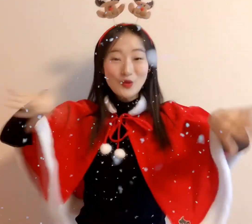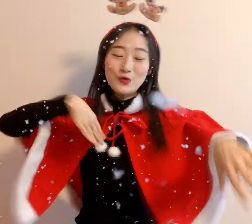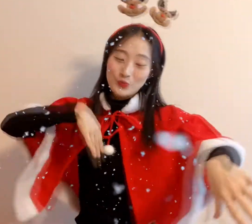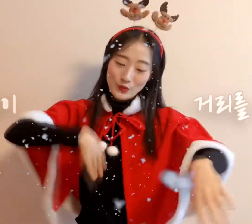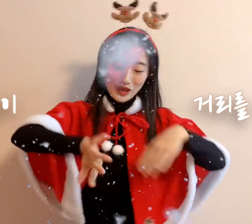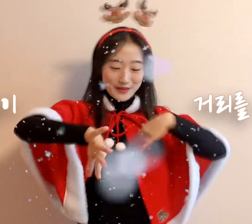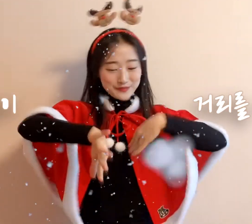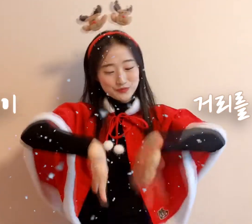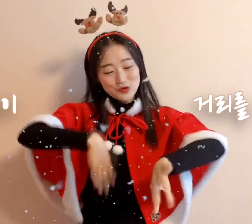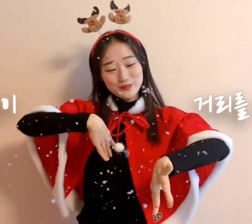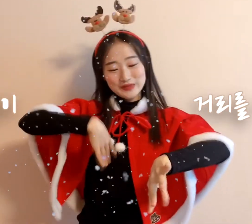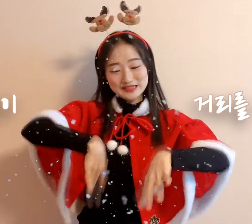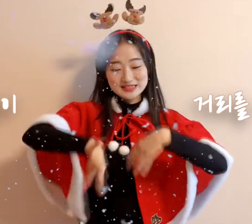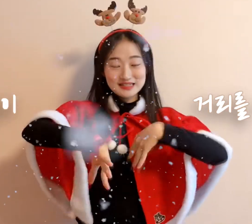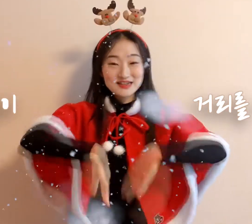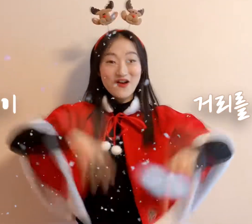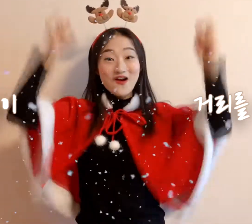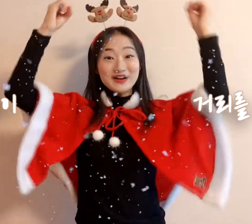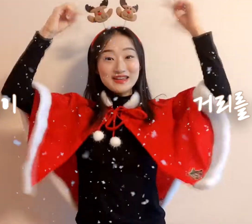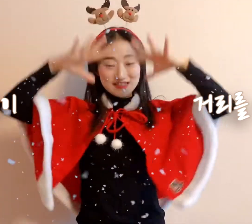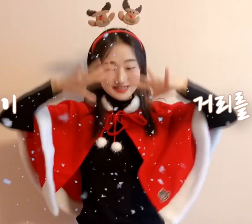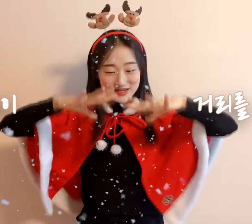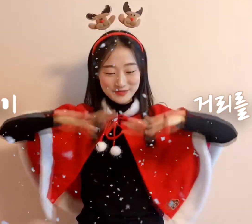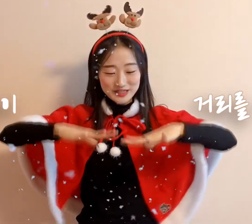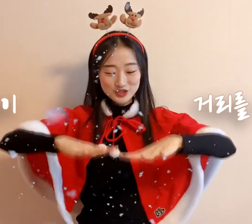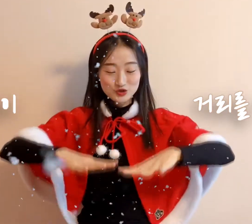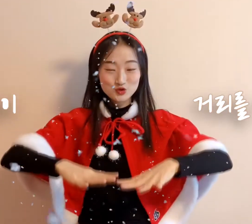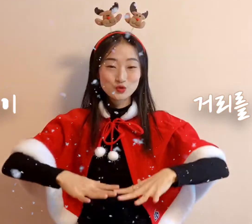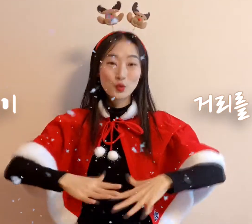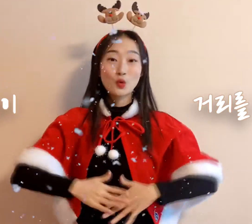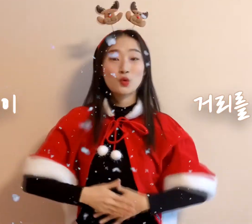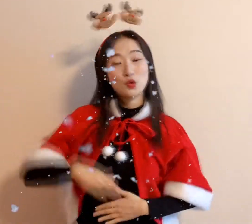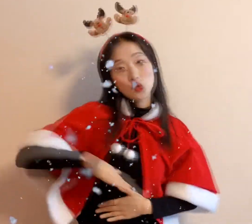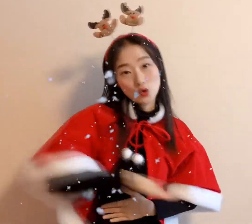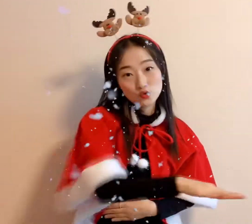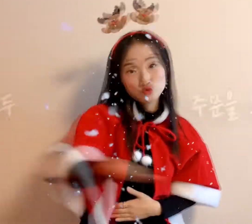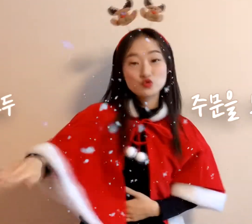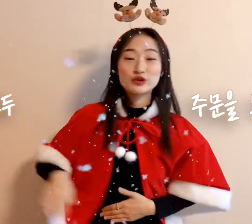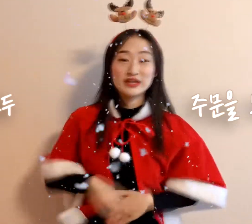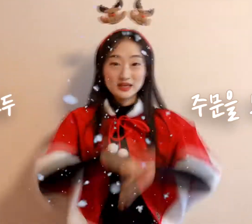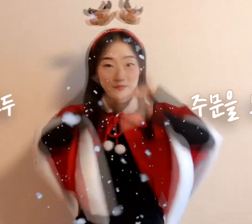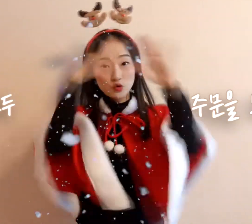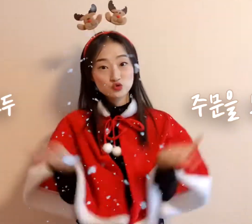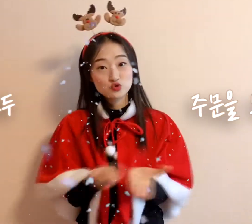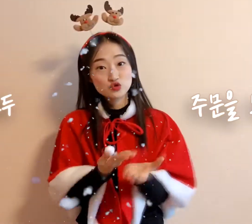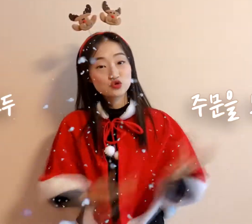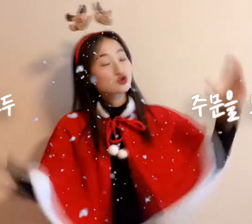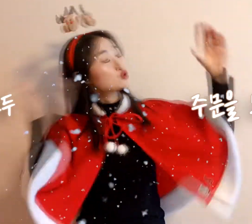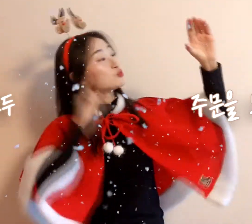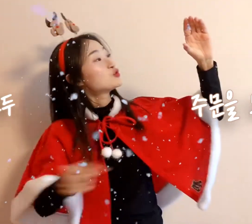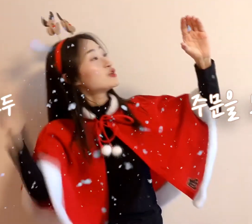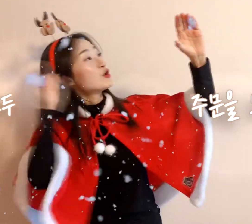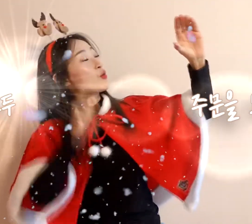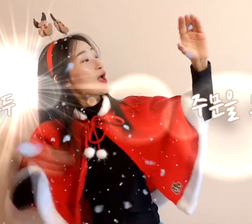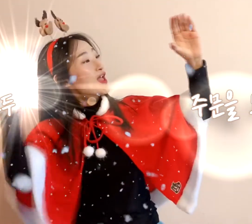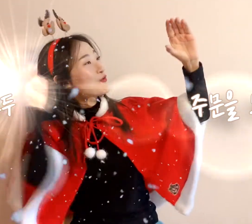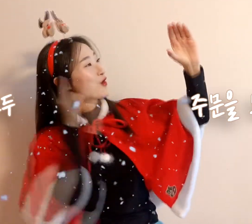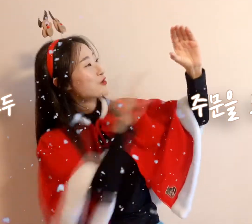And the street is illuminated by yellow lights Let's sing this magic spell together